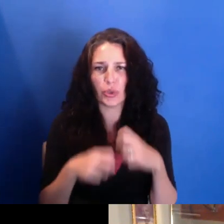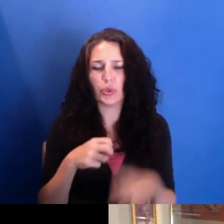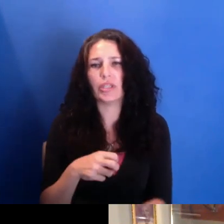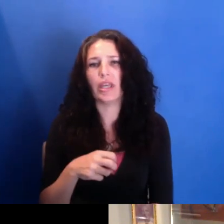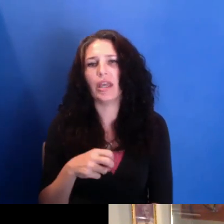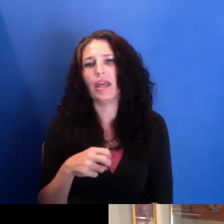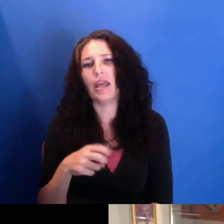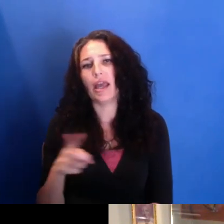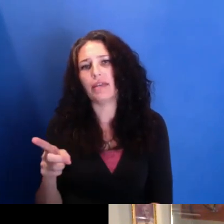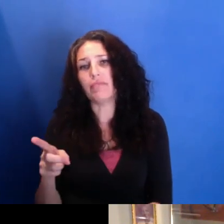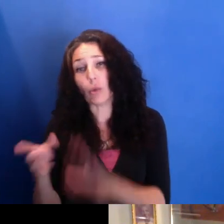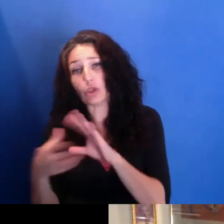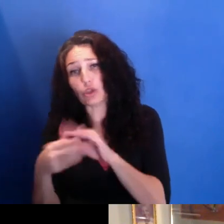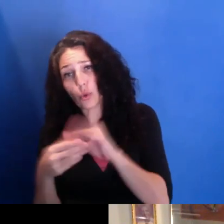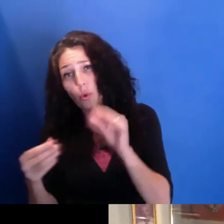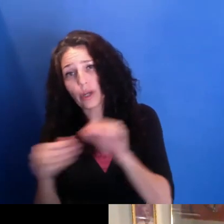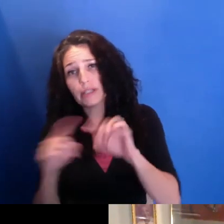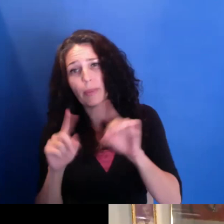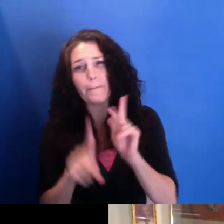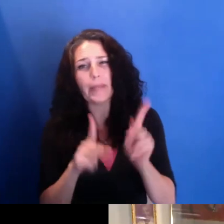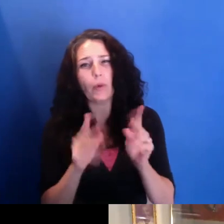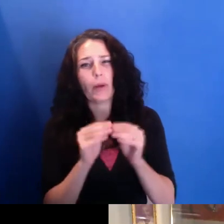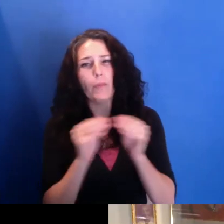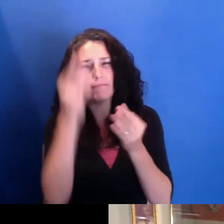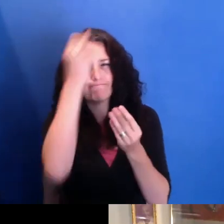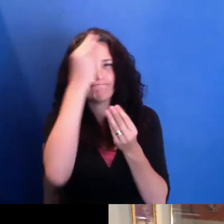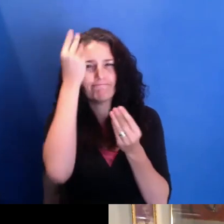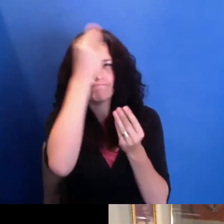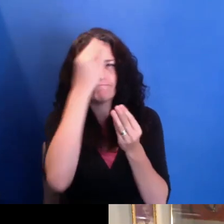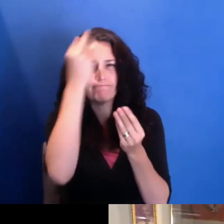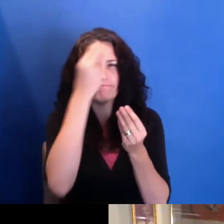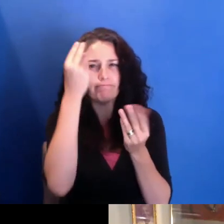And then just becoming aware of this long tradition